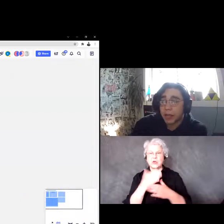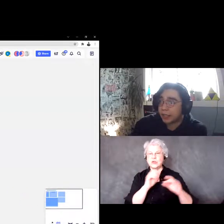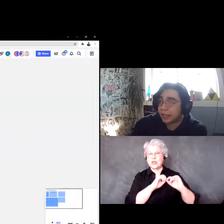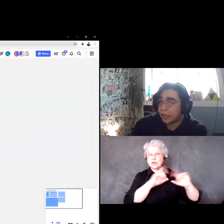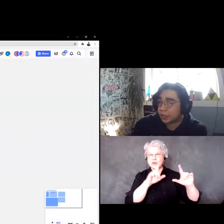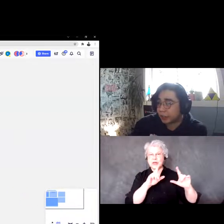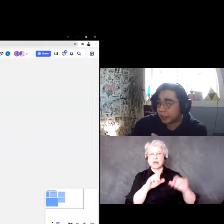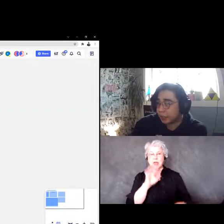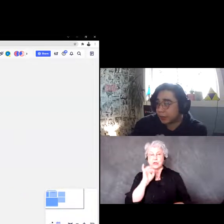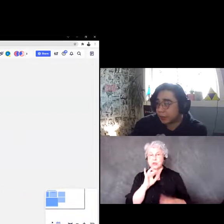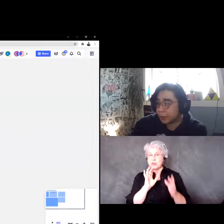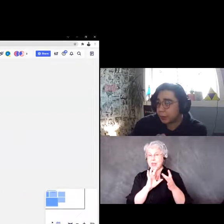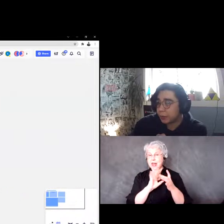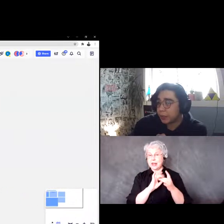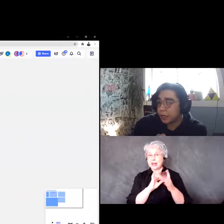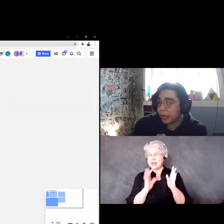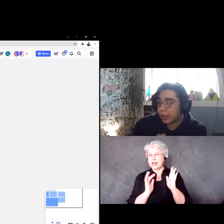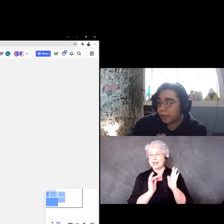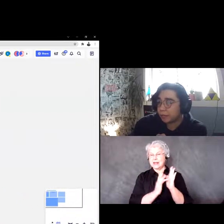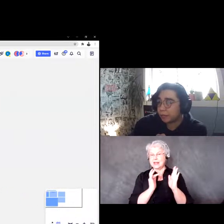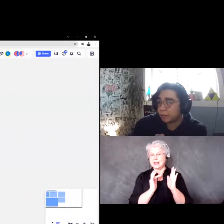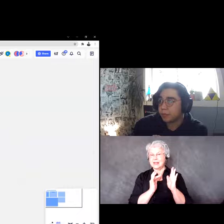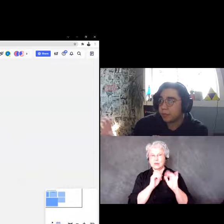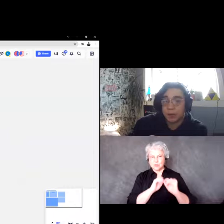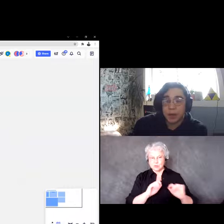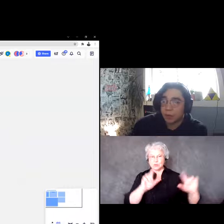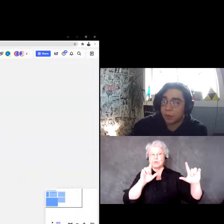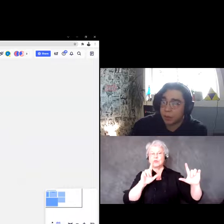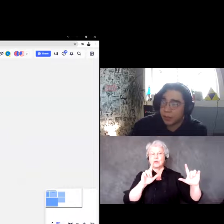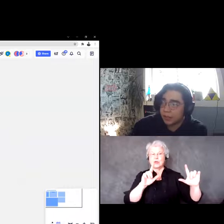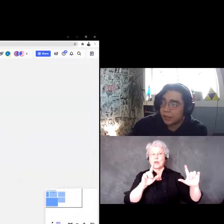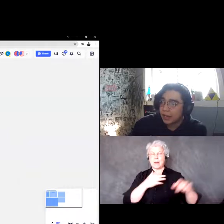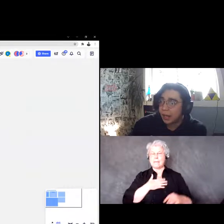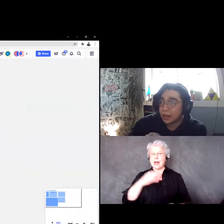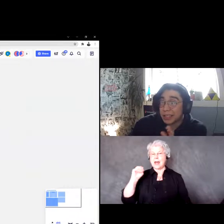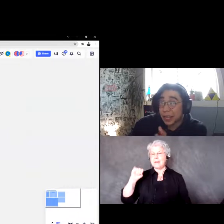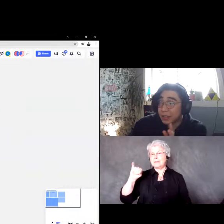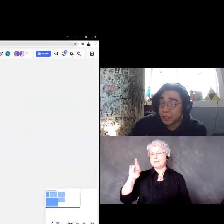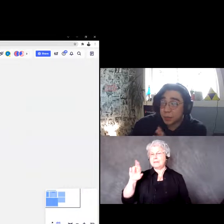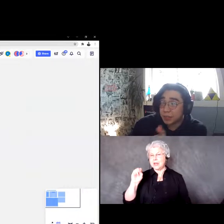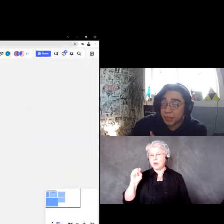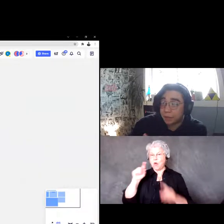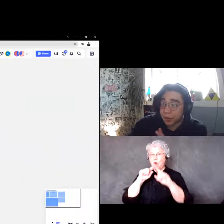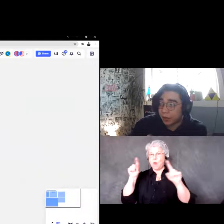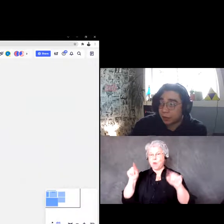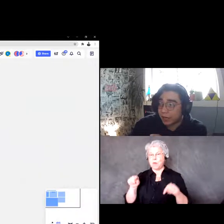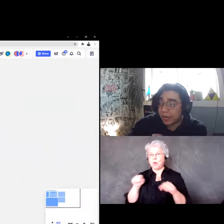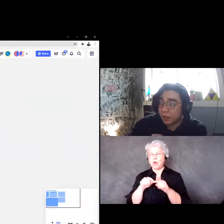link it will actually bring you to my Miro board, there's nothing super specific on it right now,